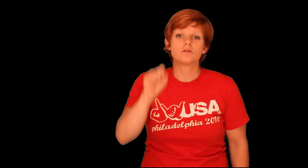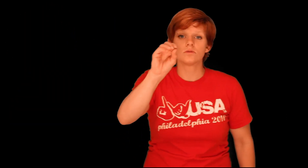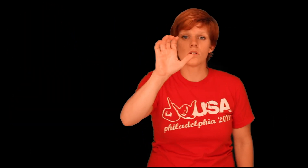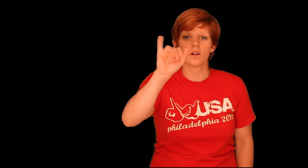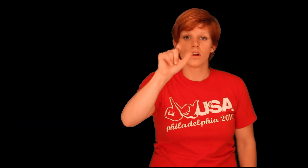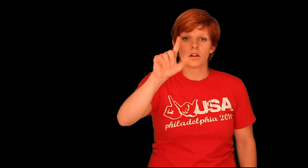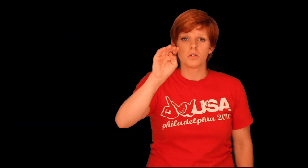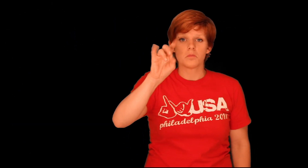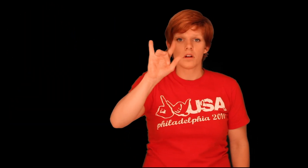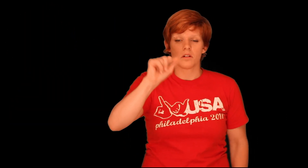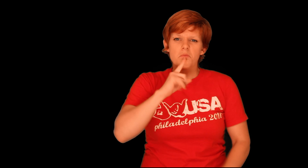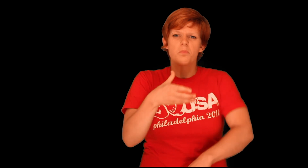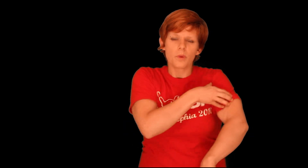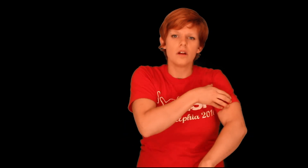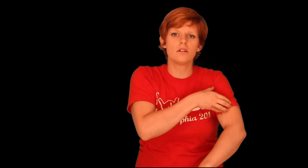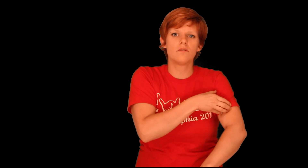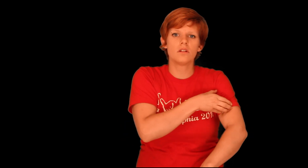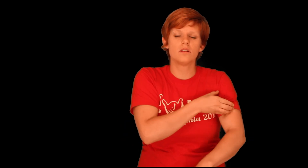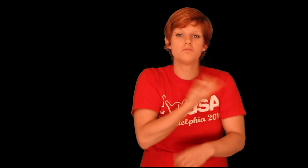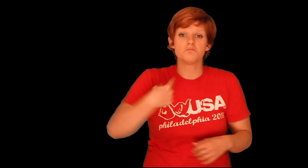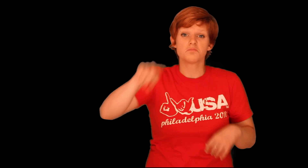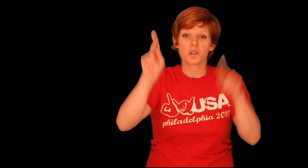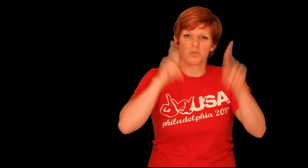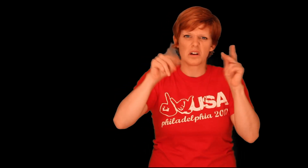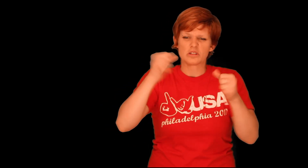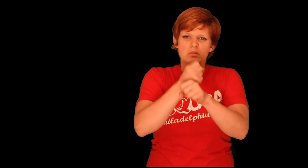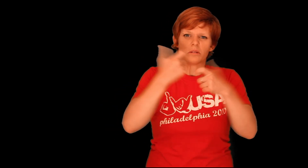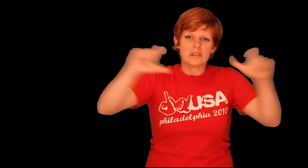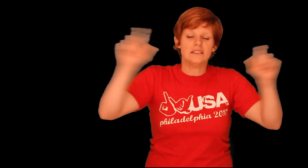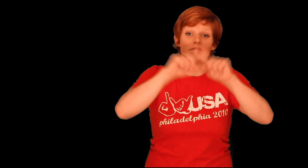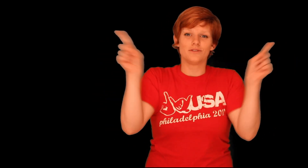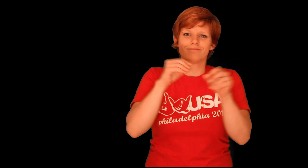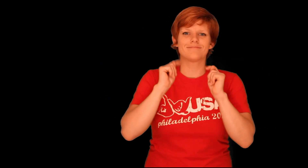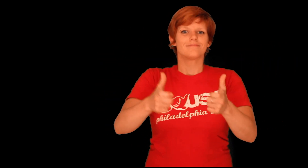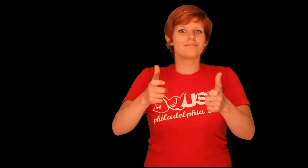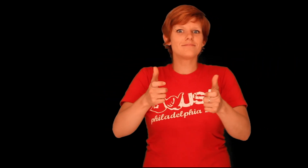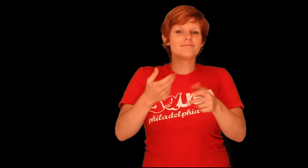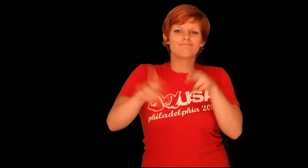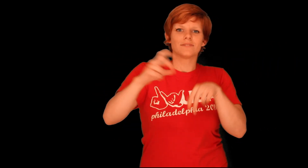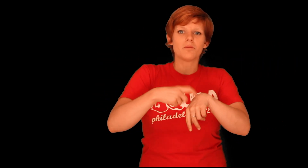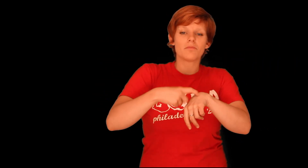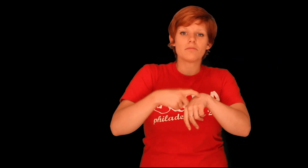Social media is truly powerful. In a short time, people can make a huge difference.